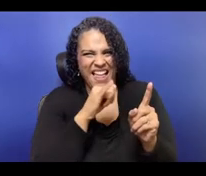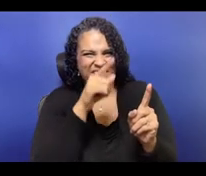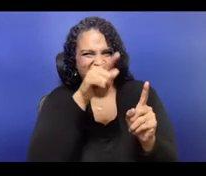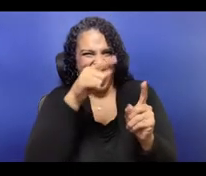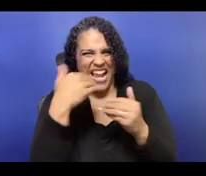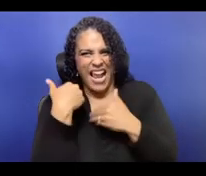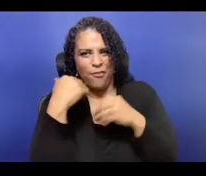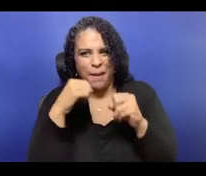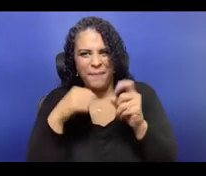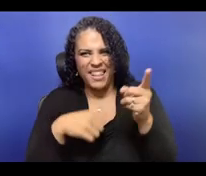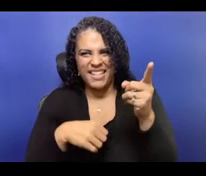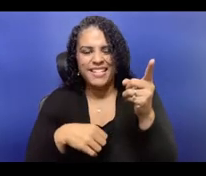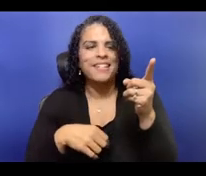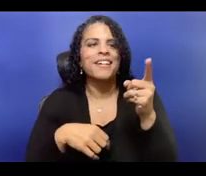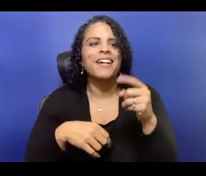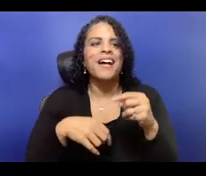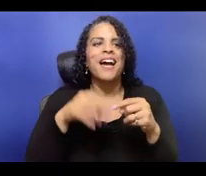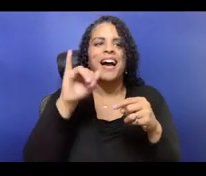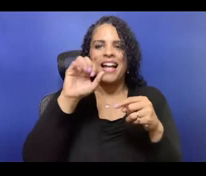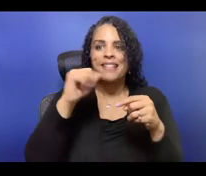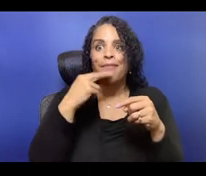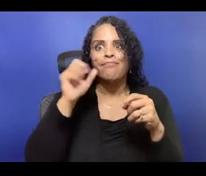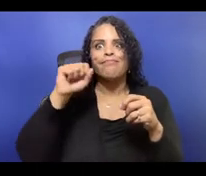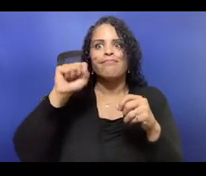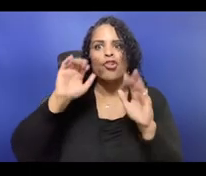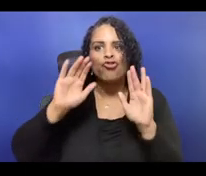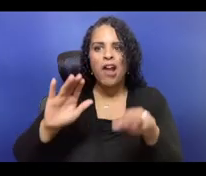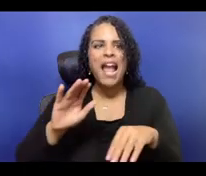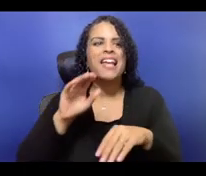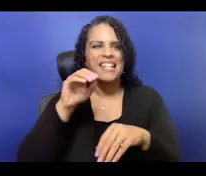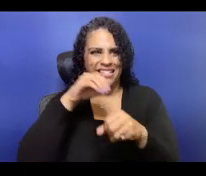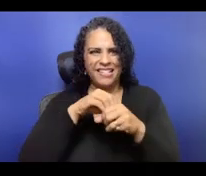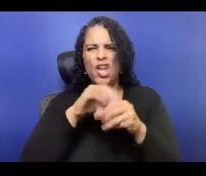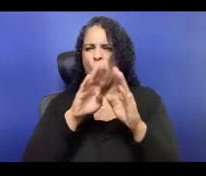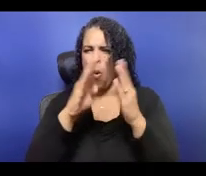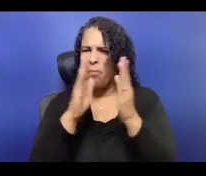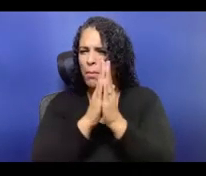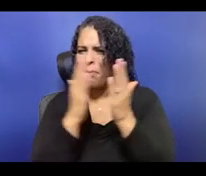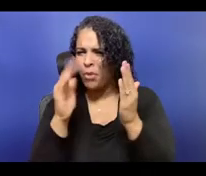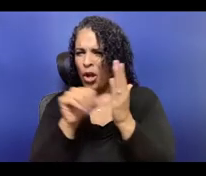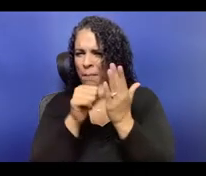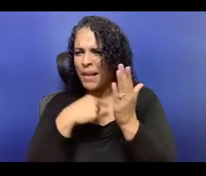And so, you know, like we lay out these budgets, and we kinda state, you know, like we encourage you